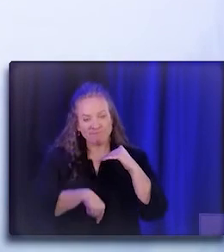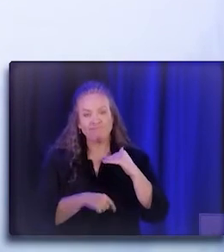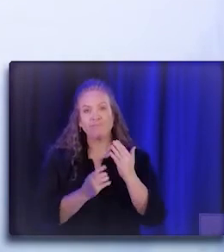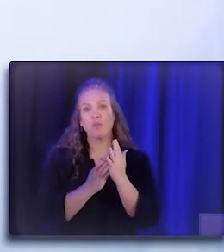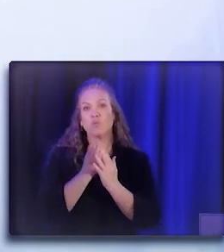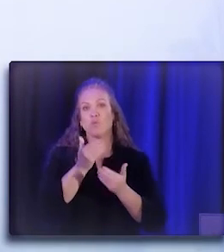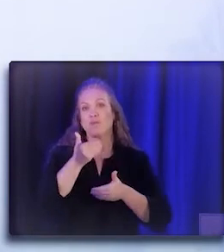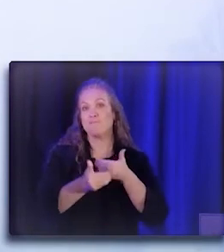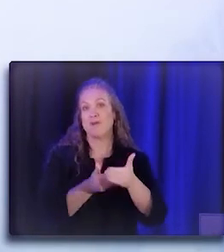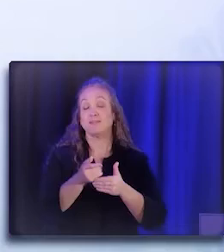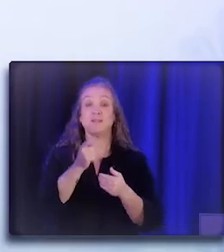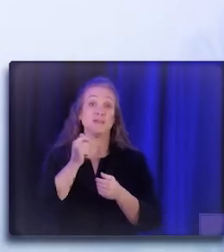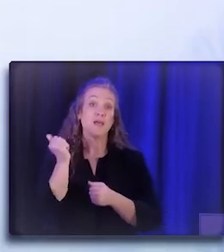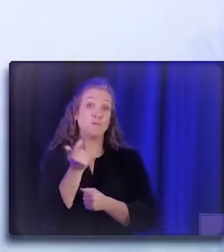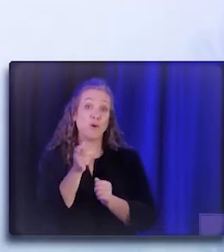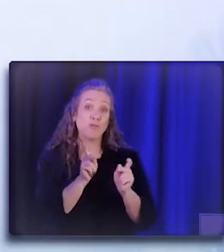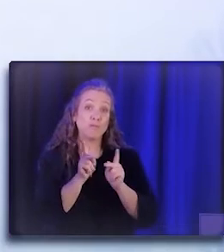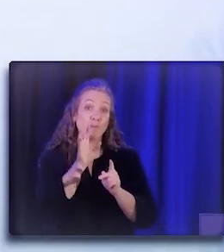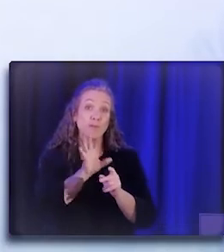and for all the people that have participated in it.